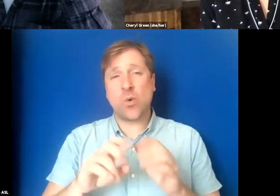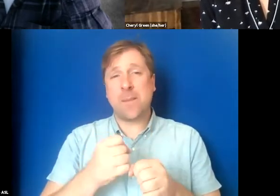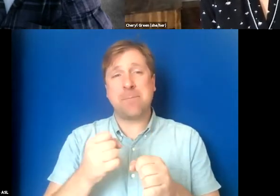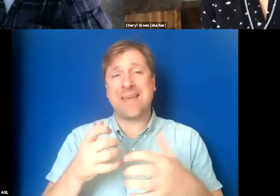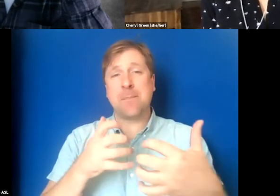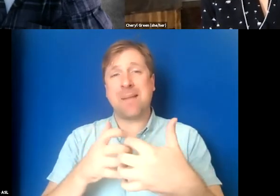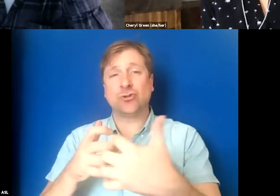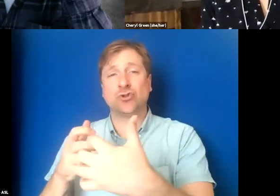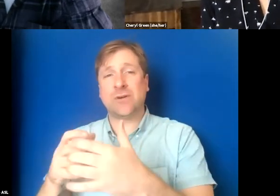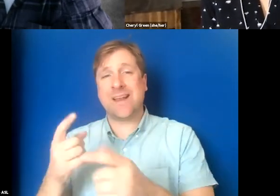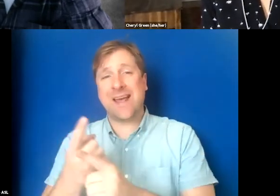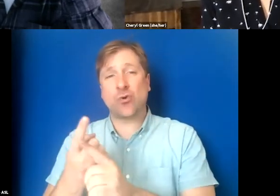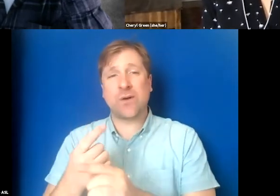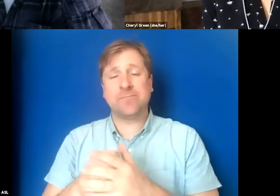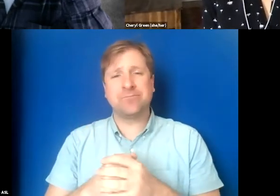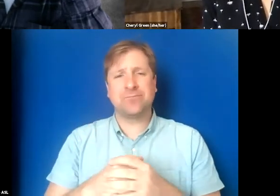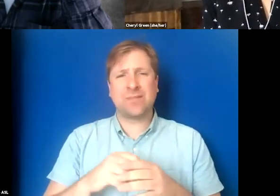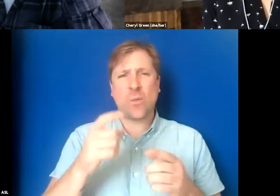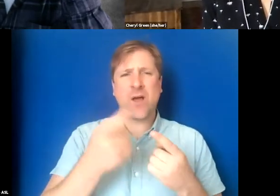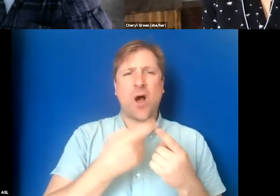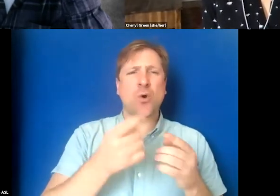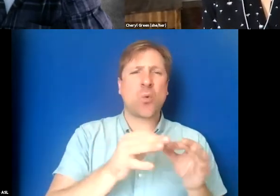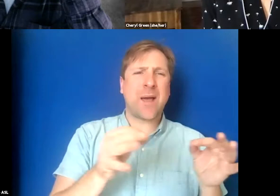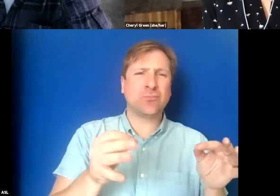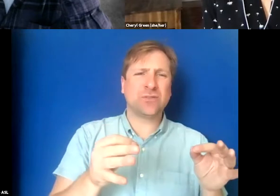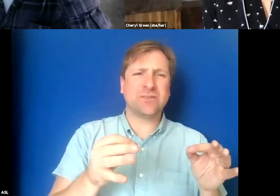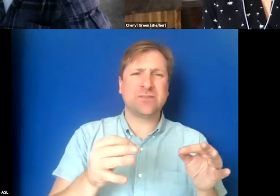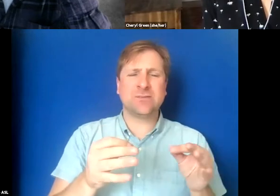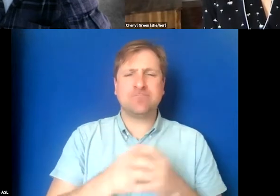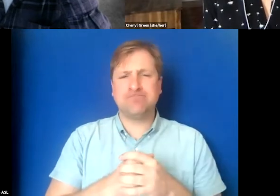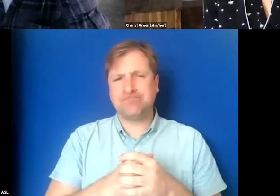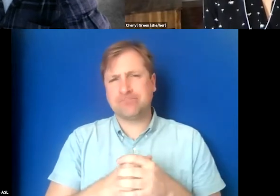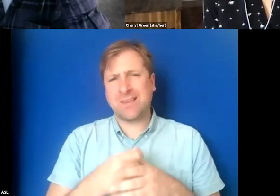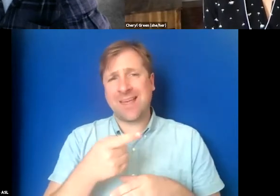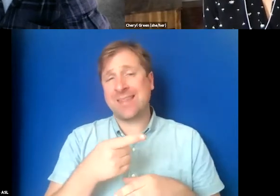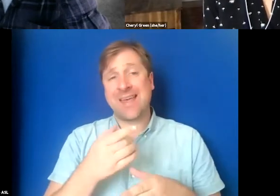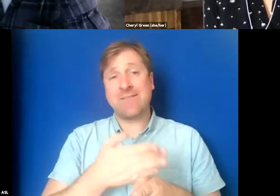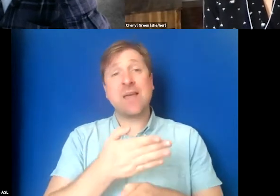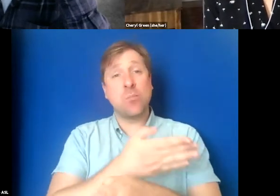And the thing about auto captions is they have improved over the years.